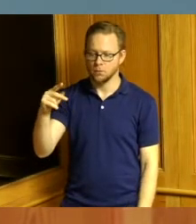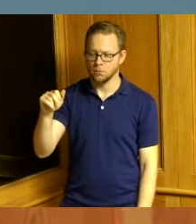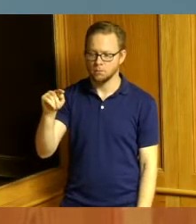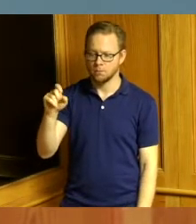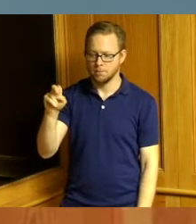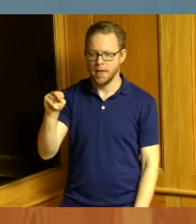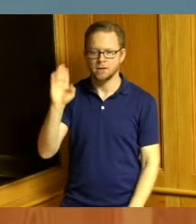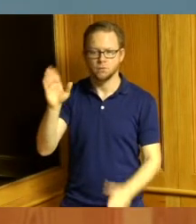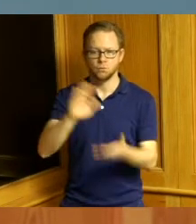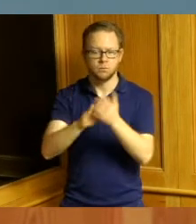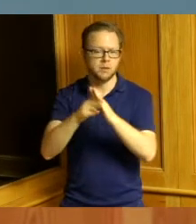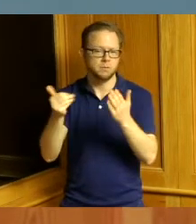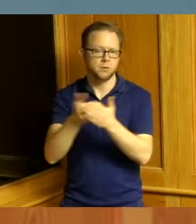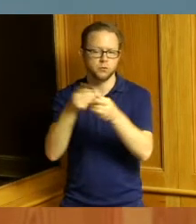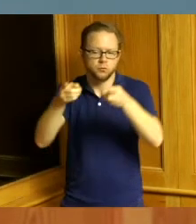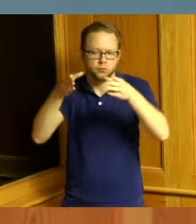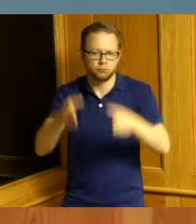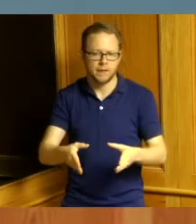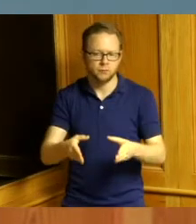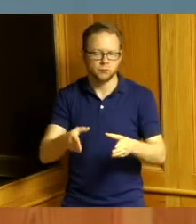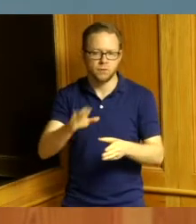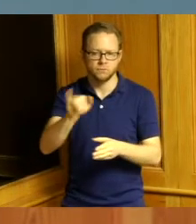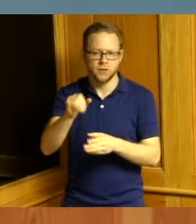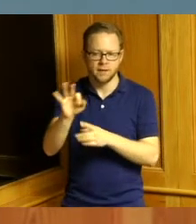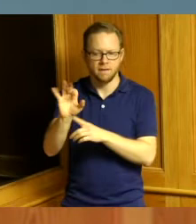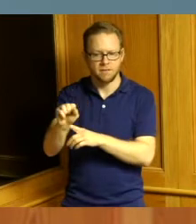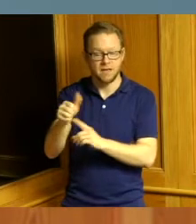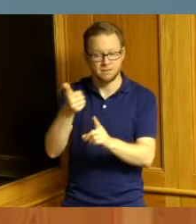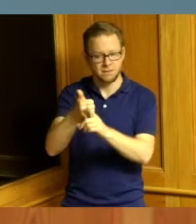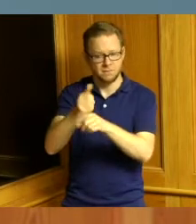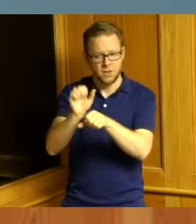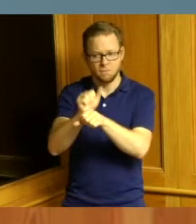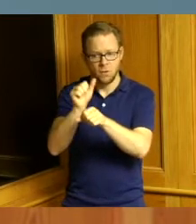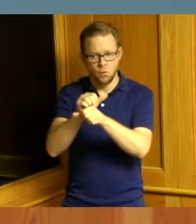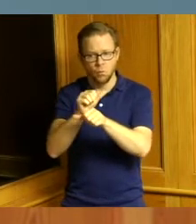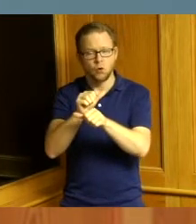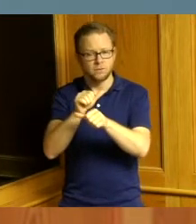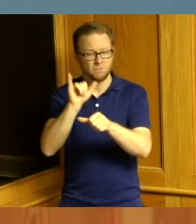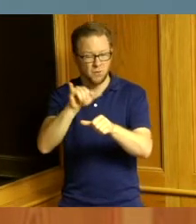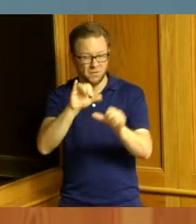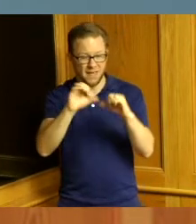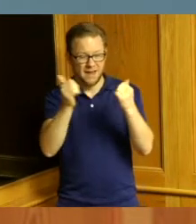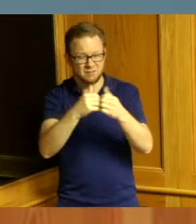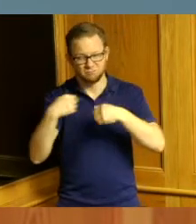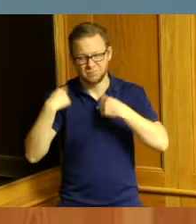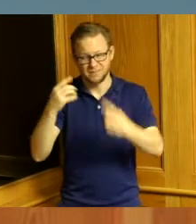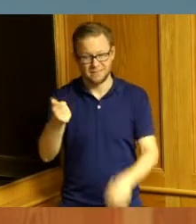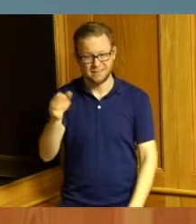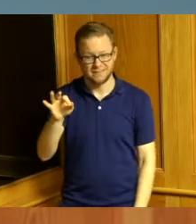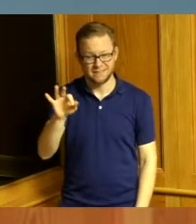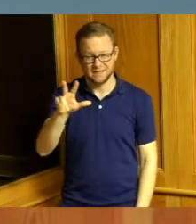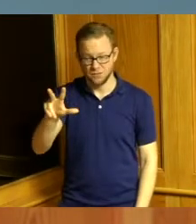Services Michael has worked for the agency since 1993 and will become the first African-American to